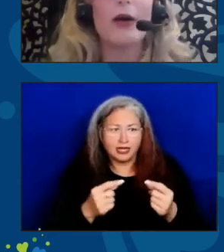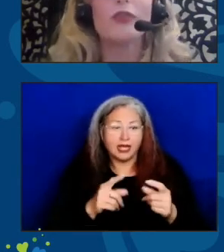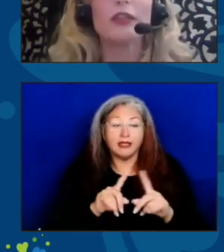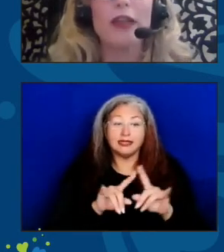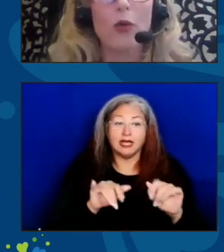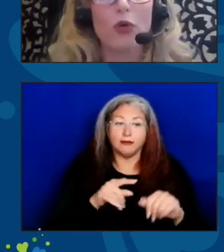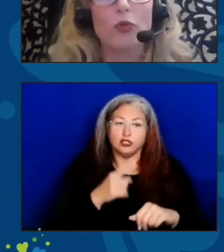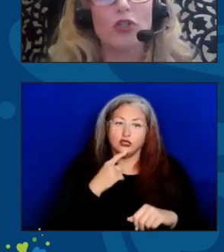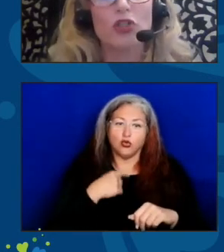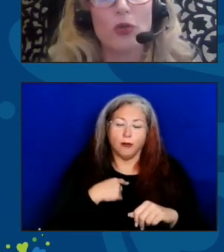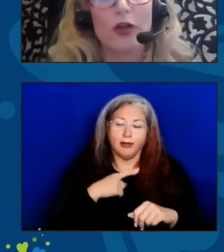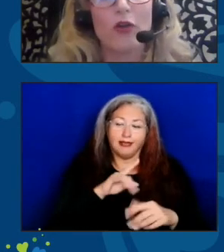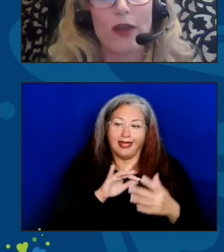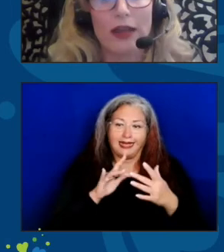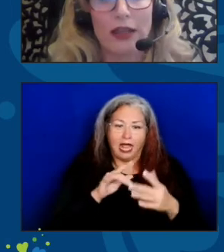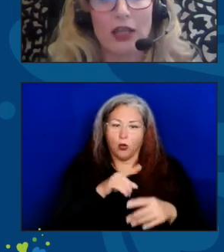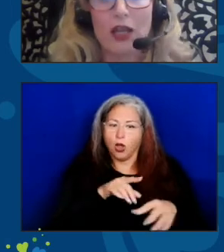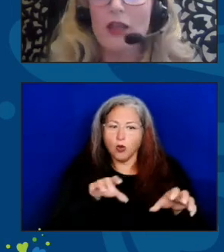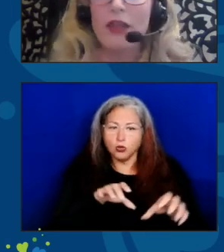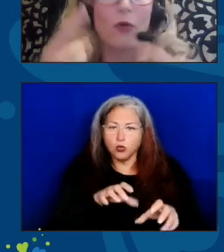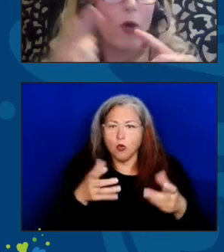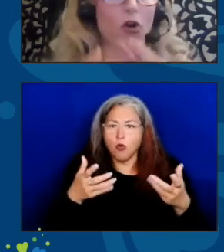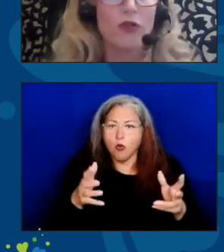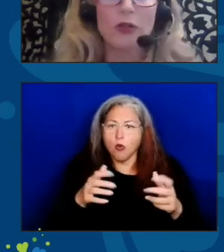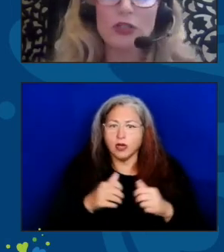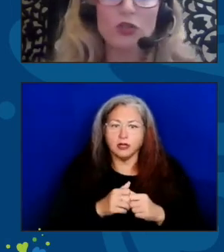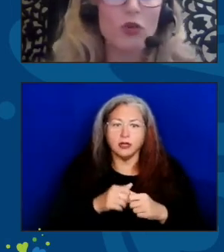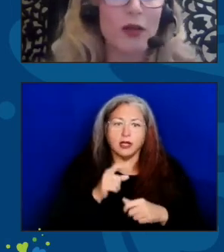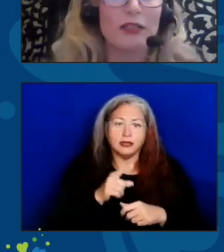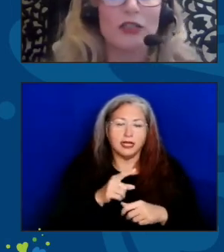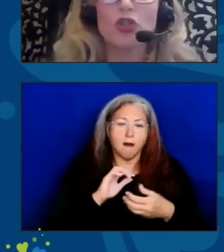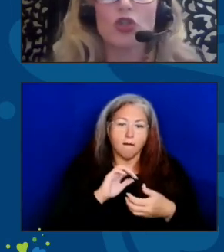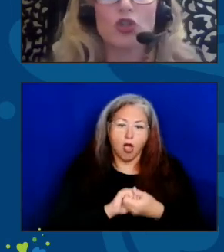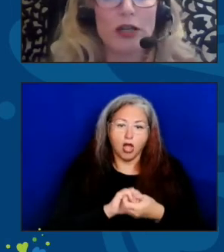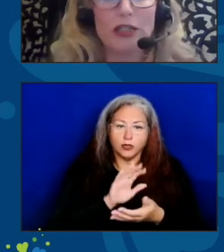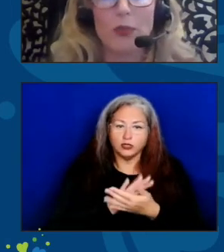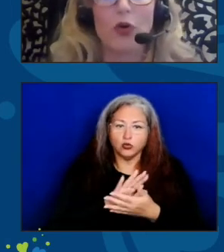what the network was doing already. They were partnering with school buses to transport